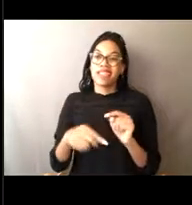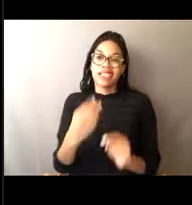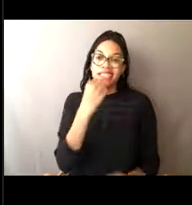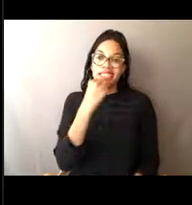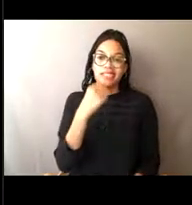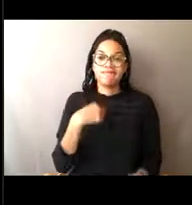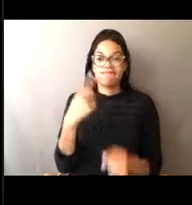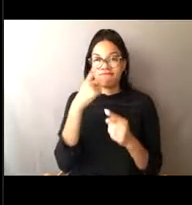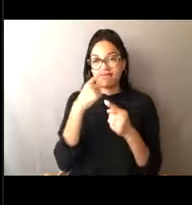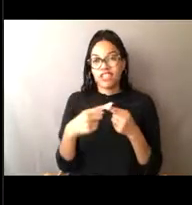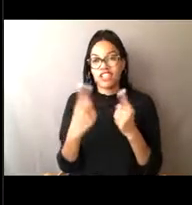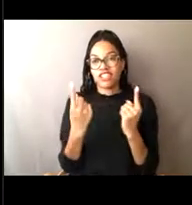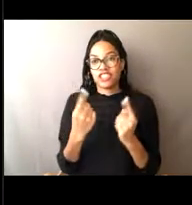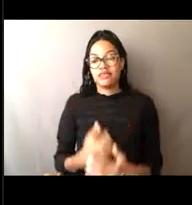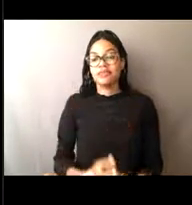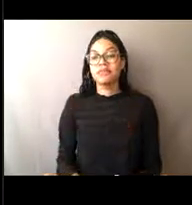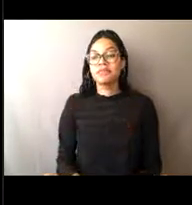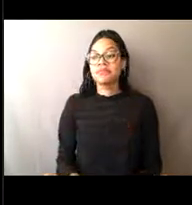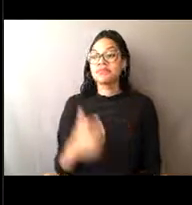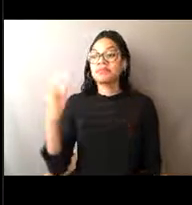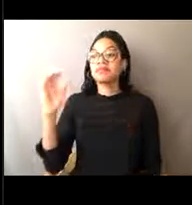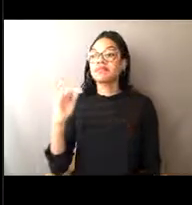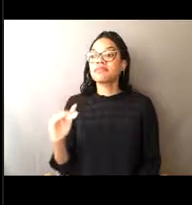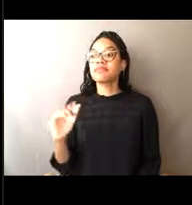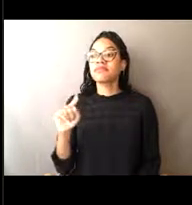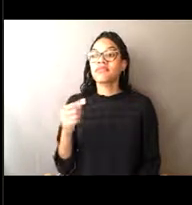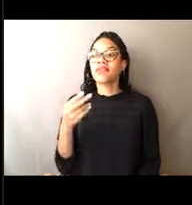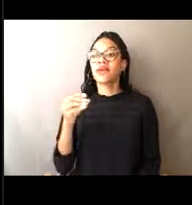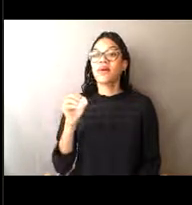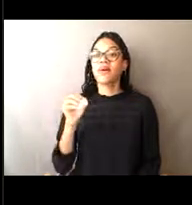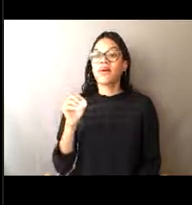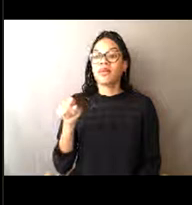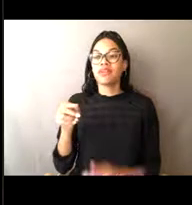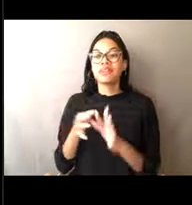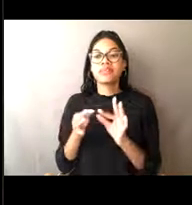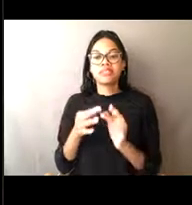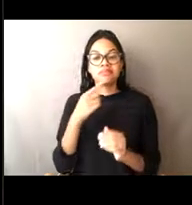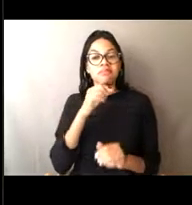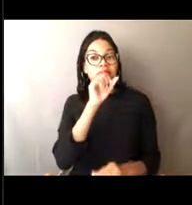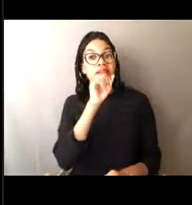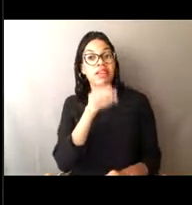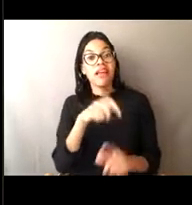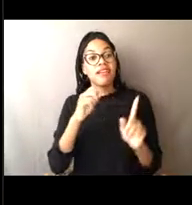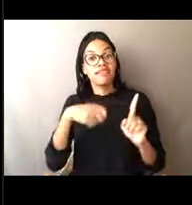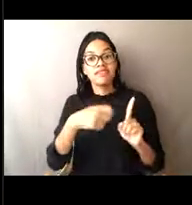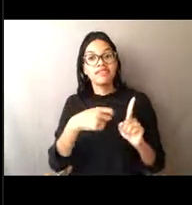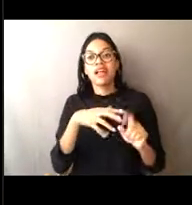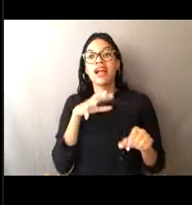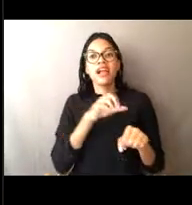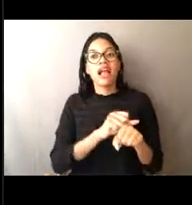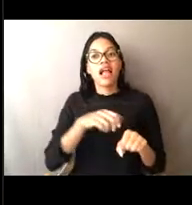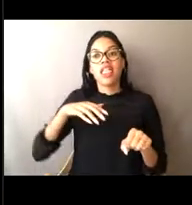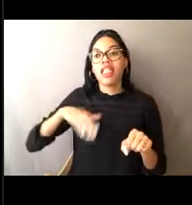and Theodore says that he likes to catch fish, but he just hasn't, He hasn't done it yet, but he wants to catch salmon,